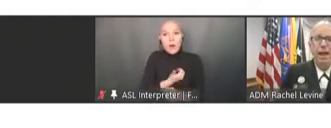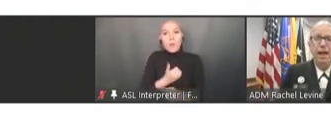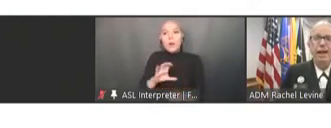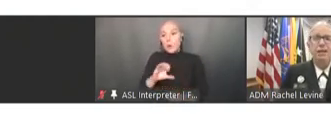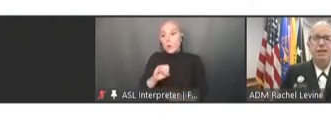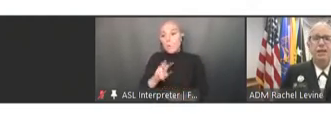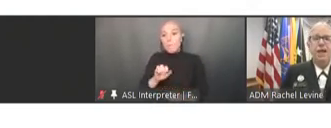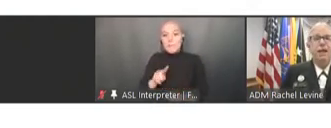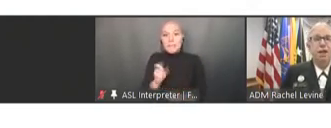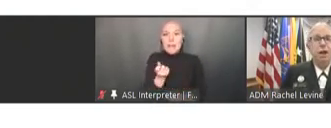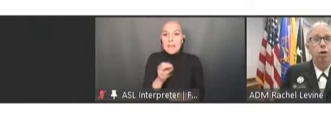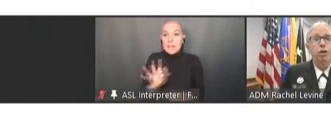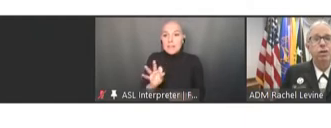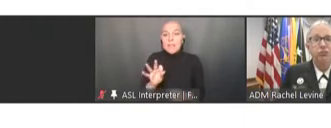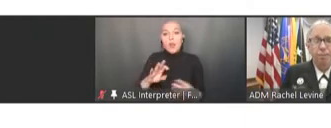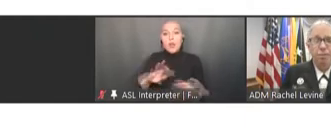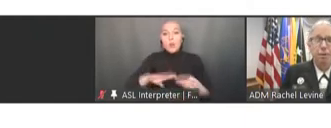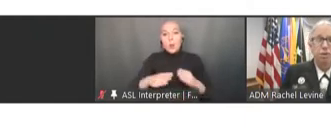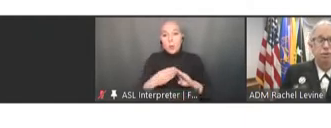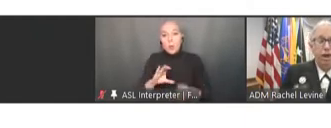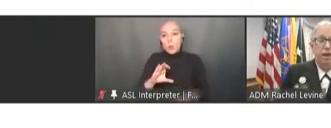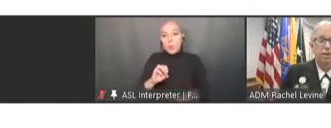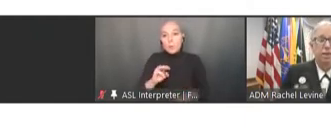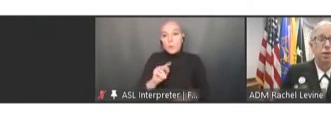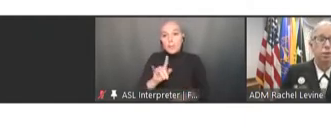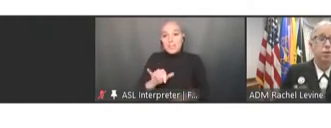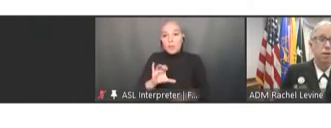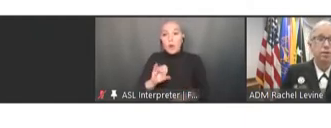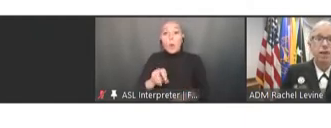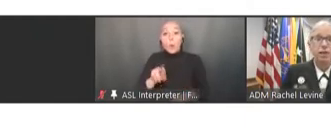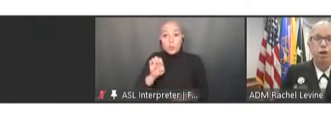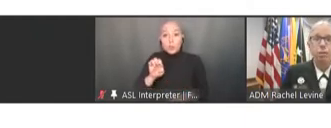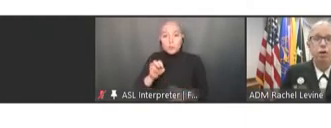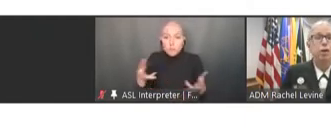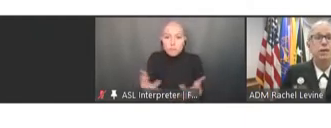and have encouraged family members, friends, and those living in their community